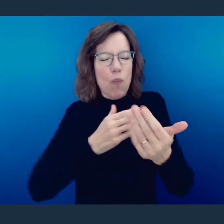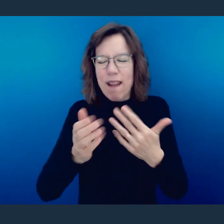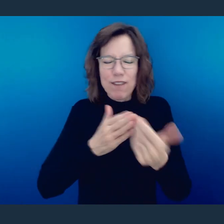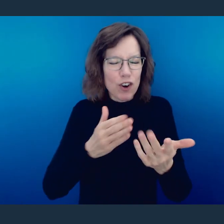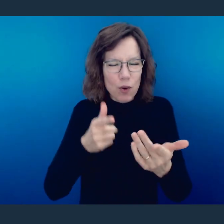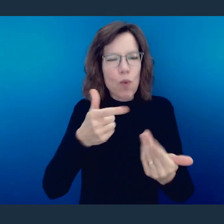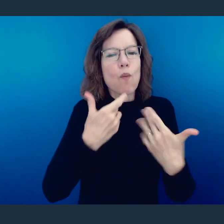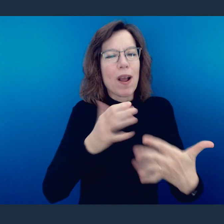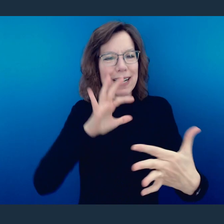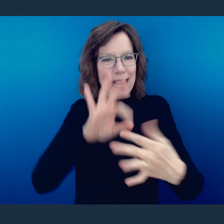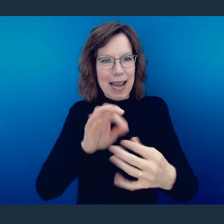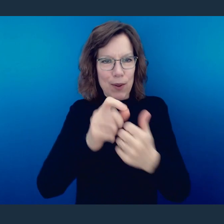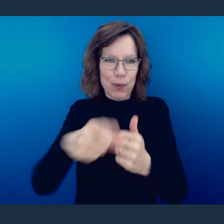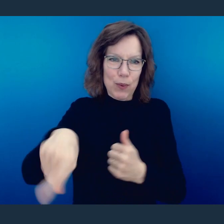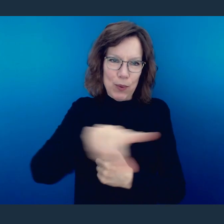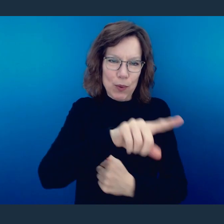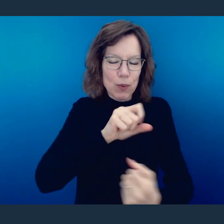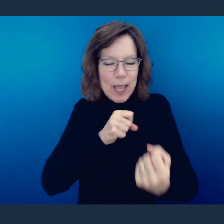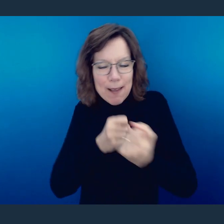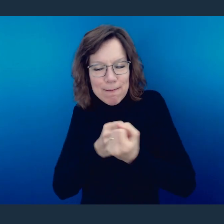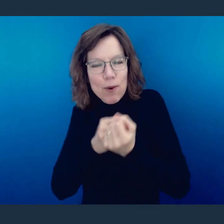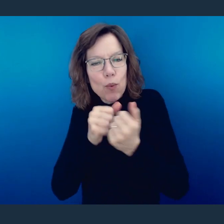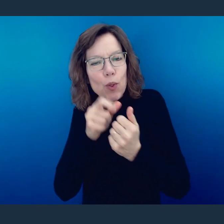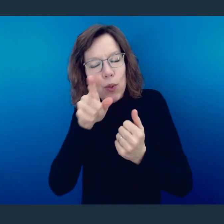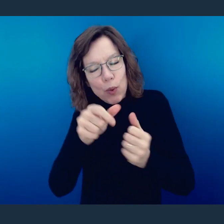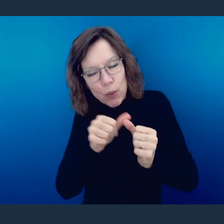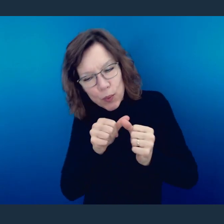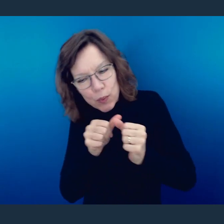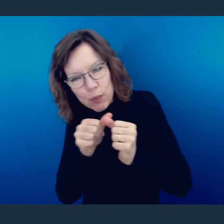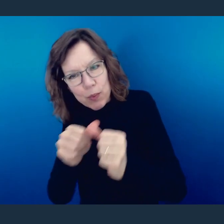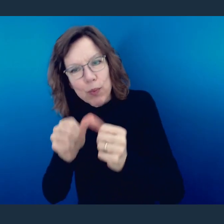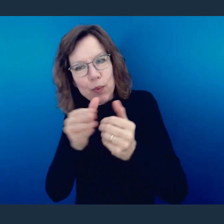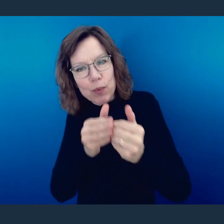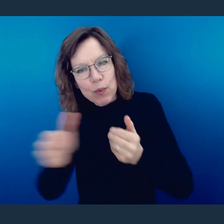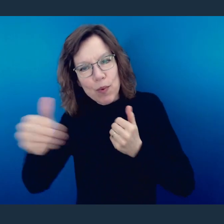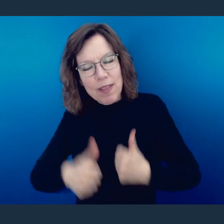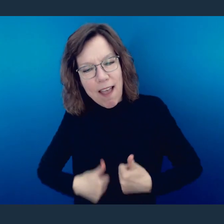so that we might walk with you through this journey.